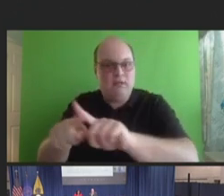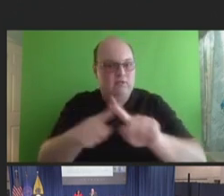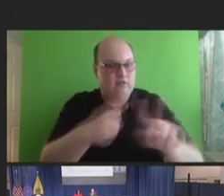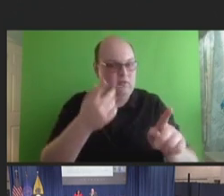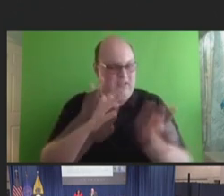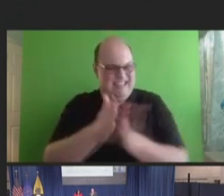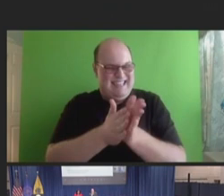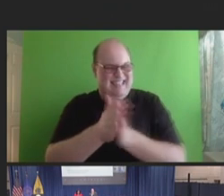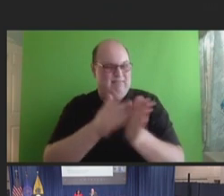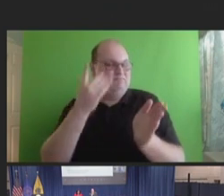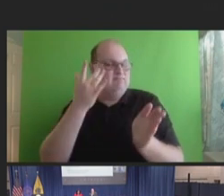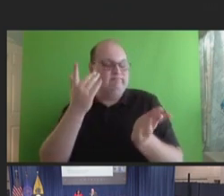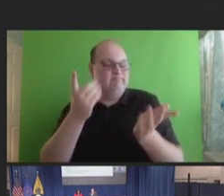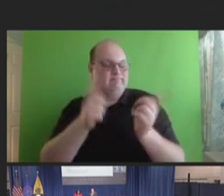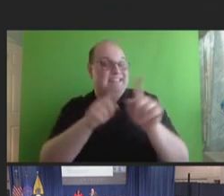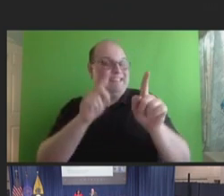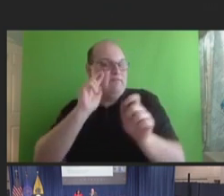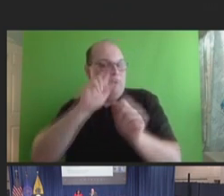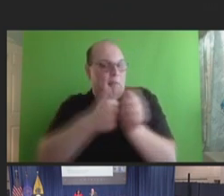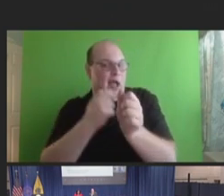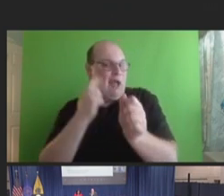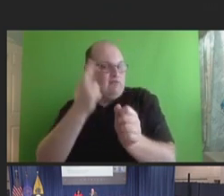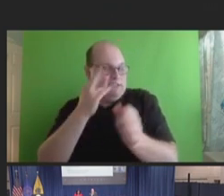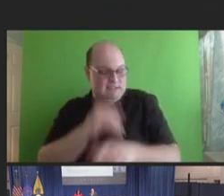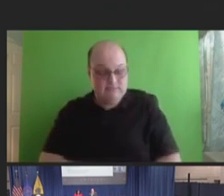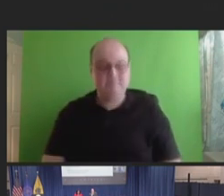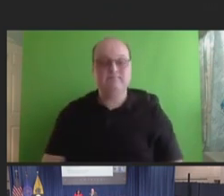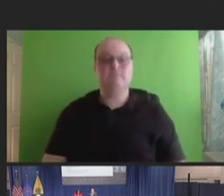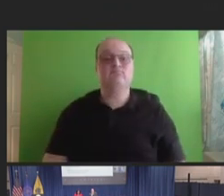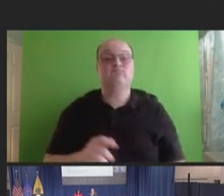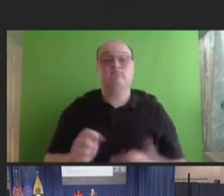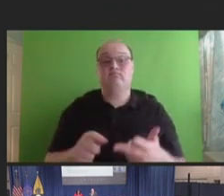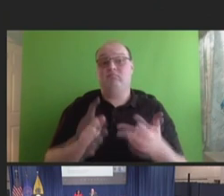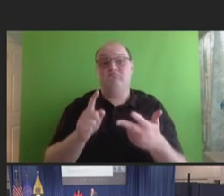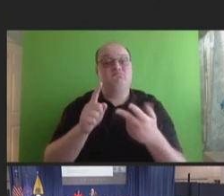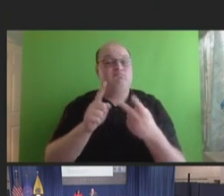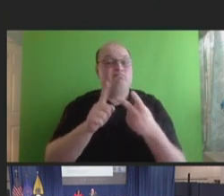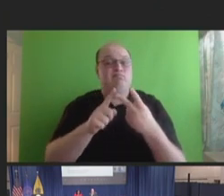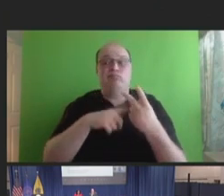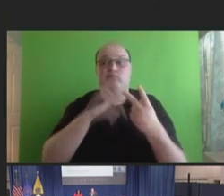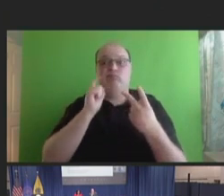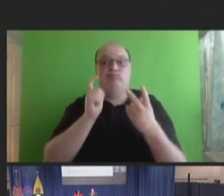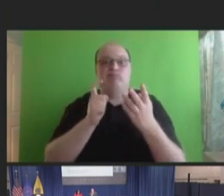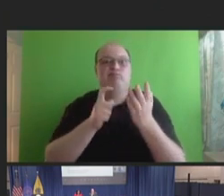And I think, too, there were a couple things in here that really jumped out with me as